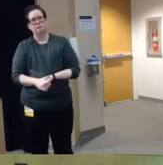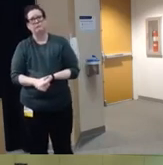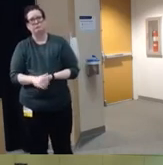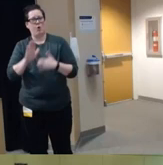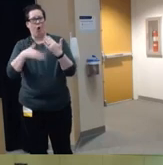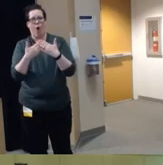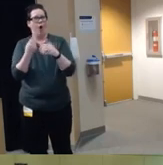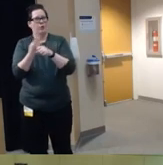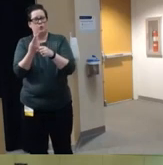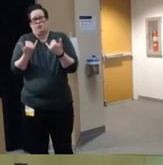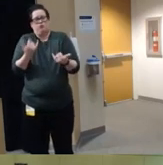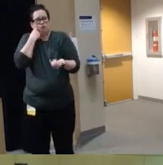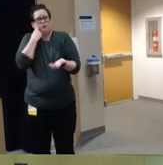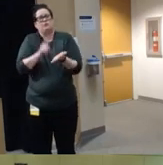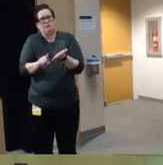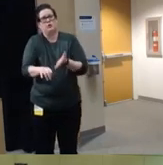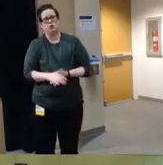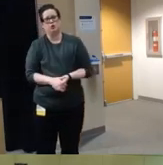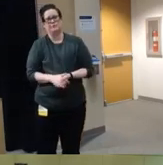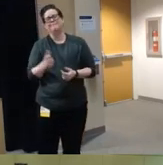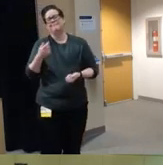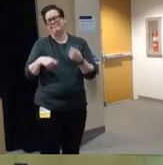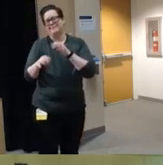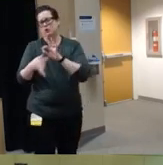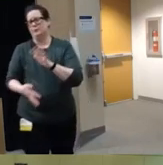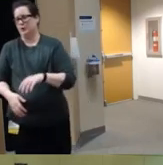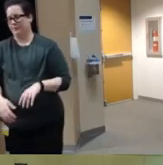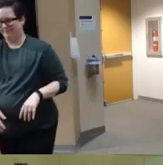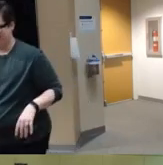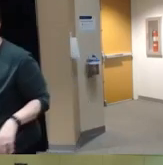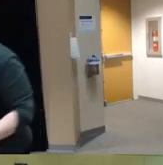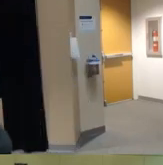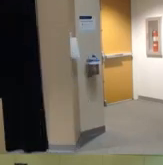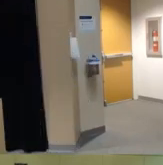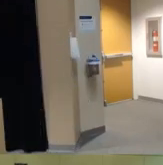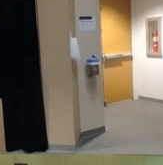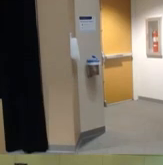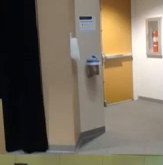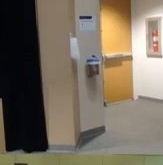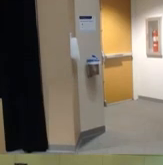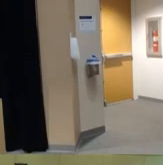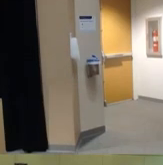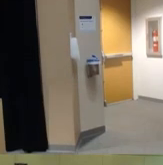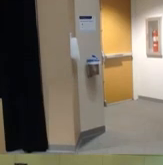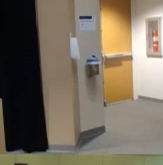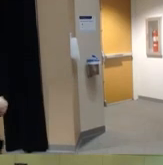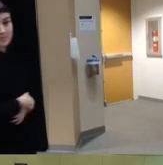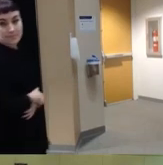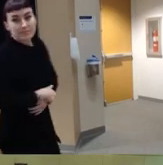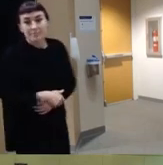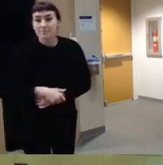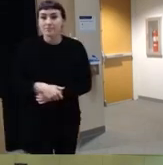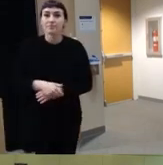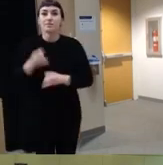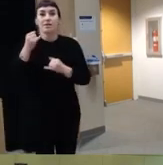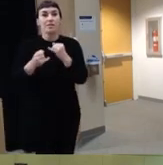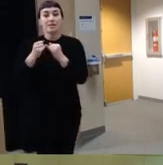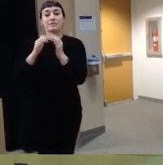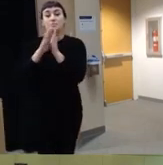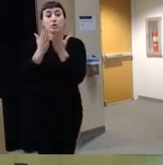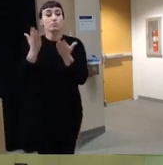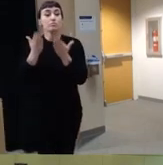research and lastly um I do like to give book recommendations um so here are three